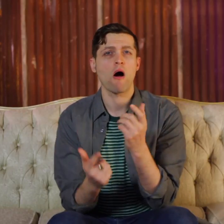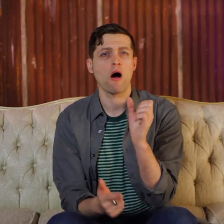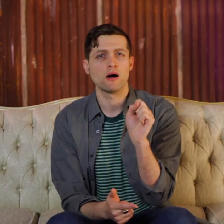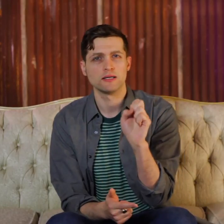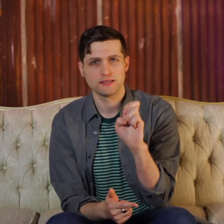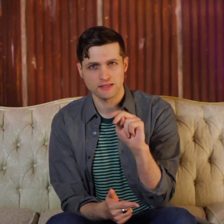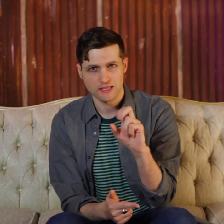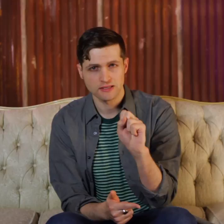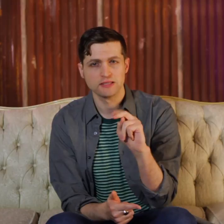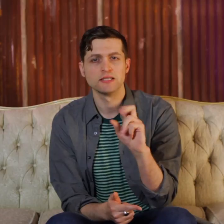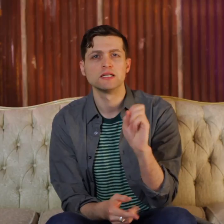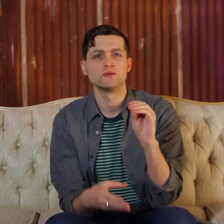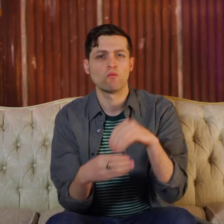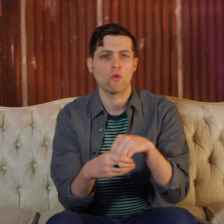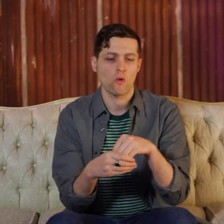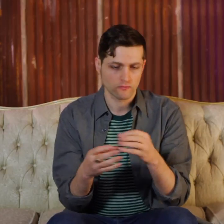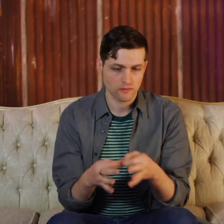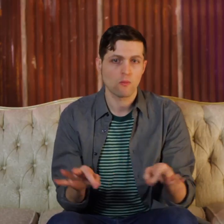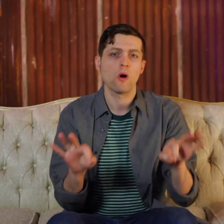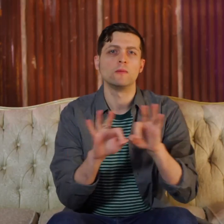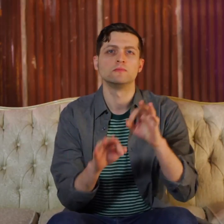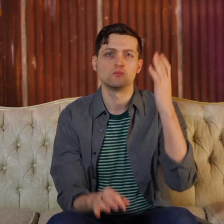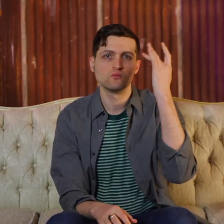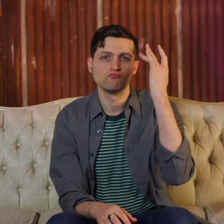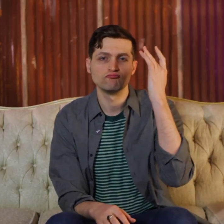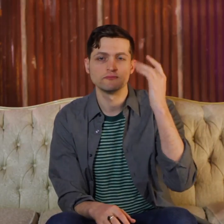Incorporating all the senses is important because...